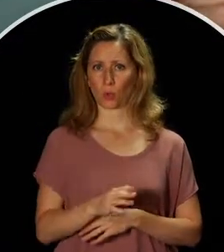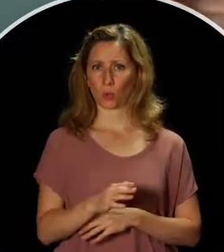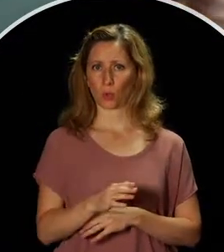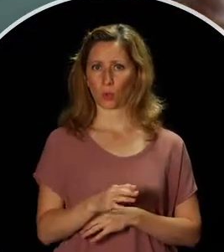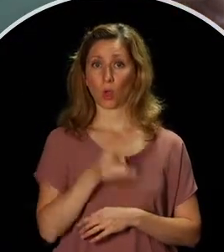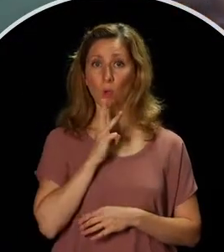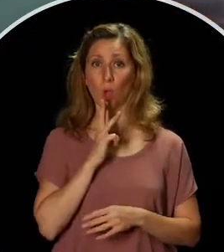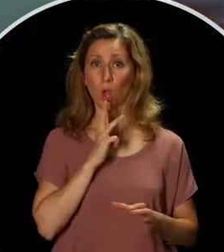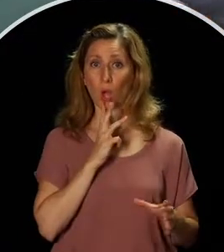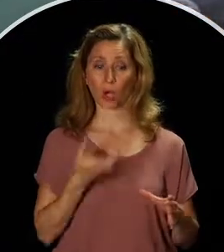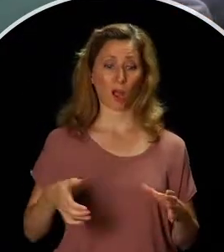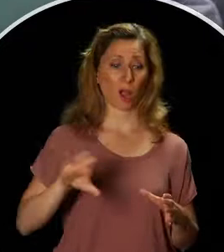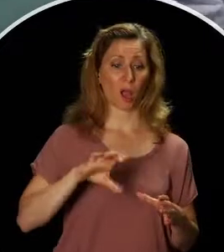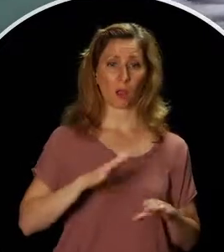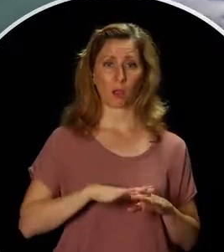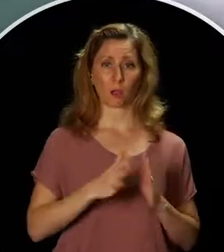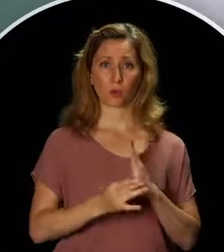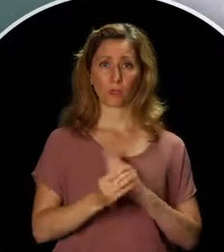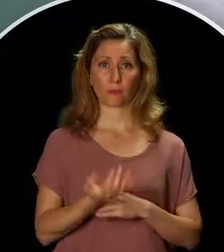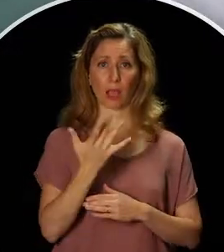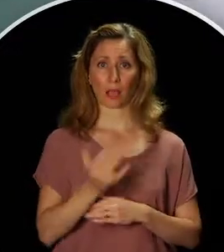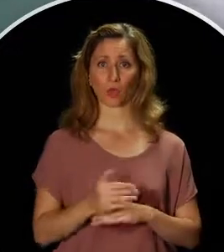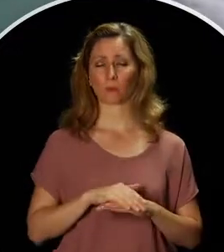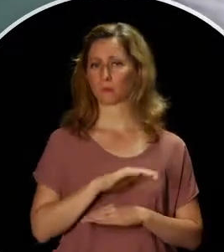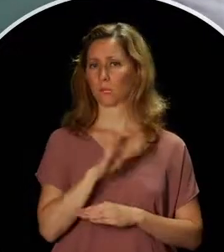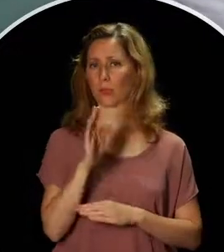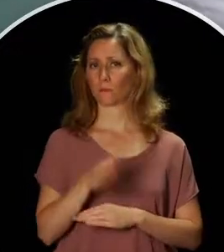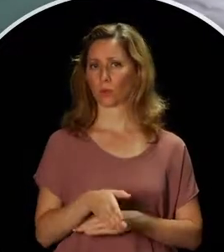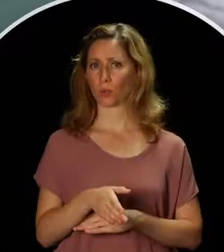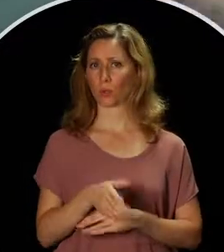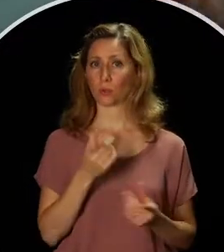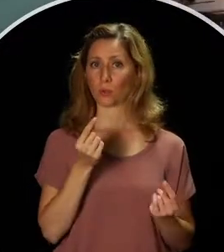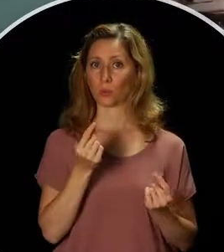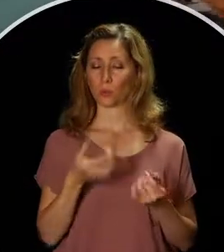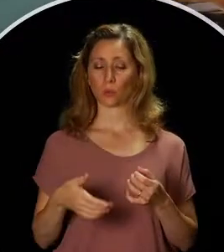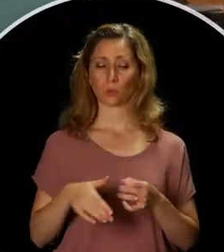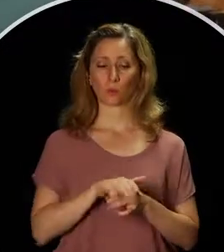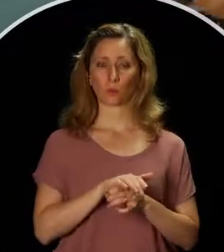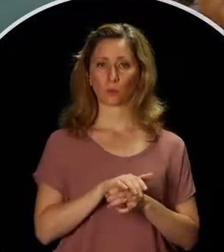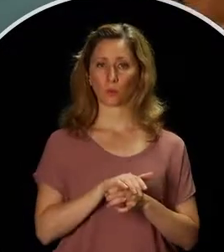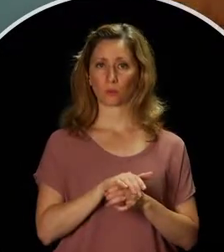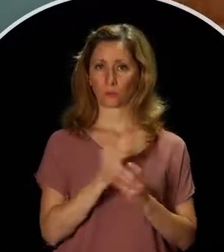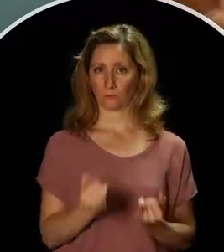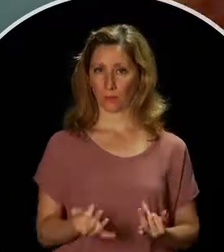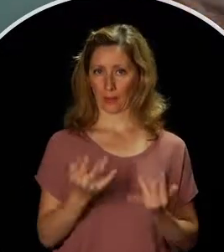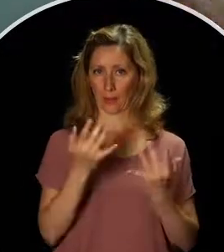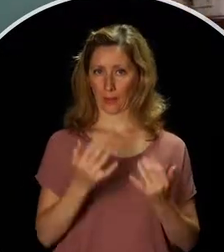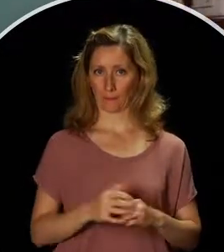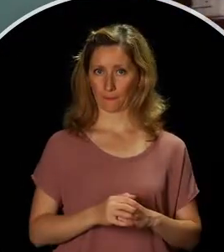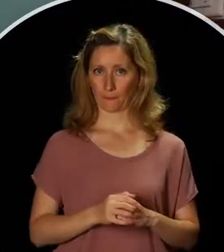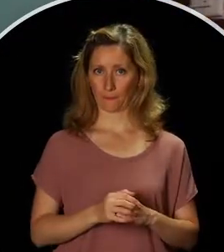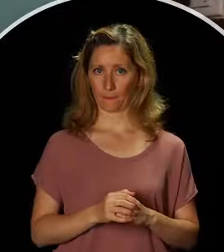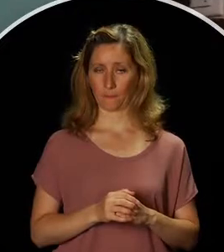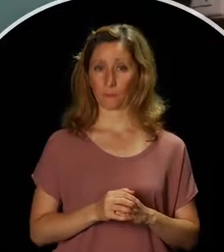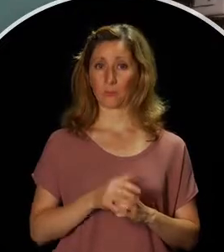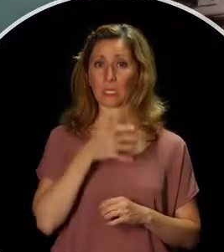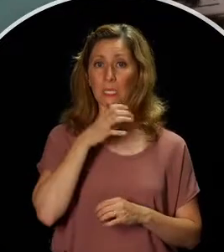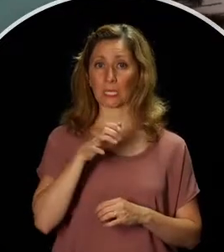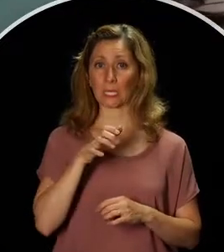Never use water on a grease fire. Instead, cover and smother the flames. Turn off the heat and slide a baking sheet